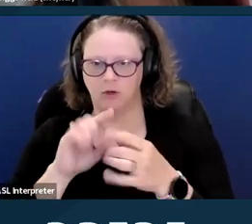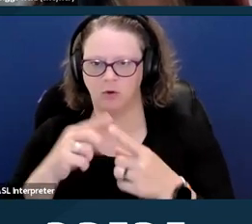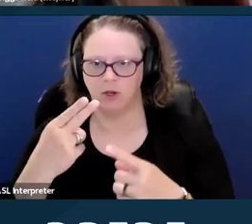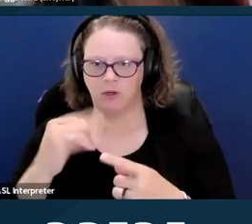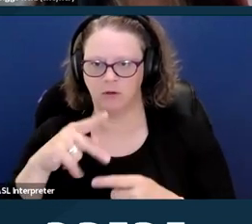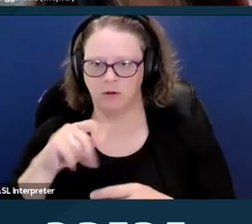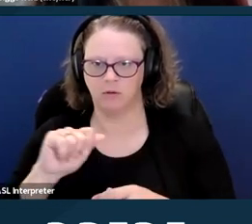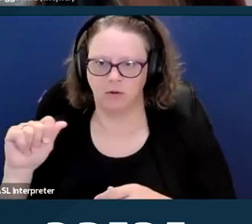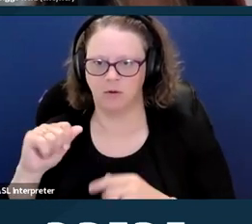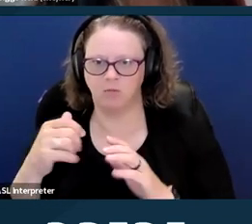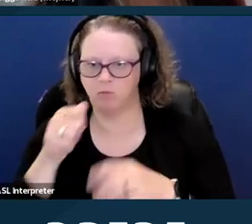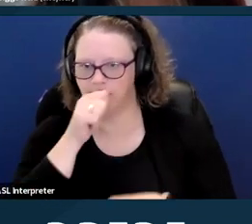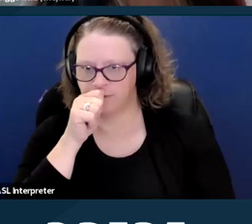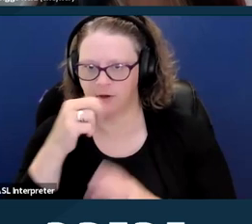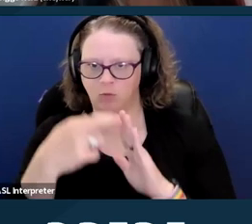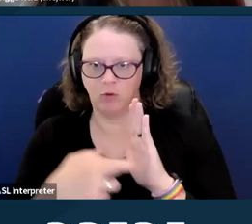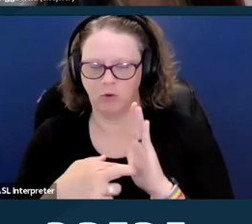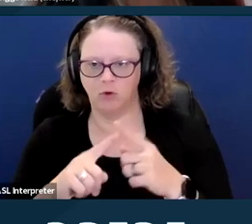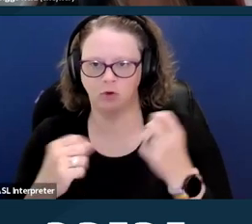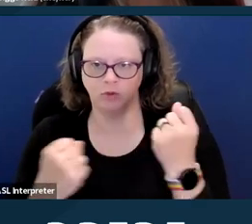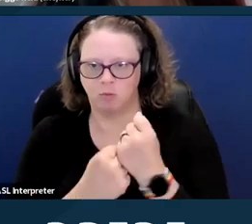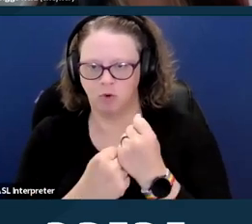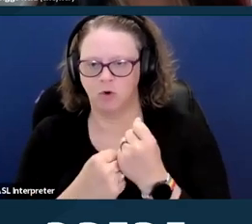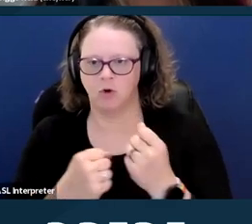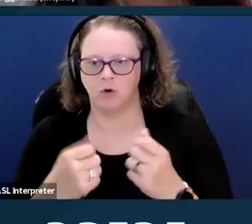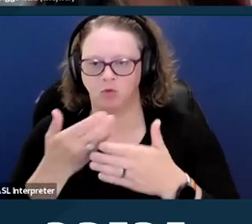to Support Reproductive Healthcare Privacy.